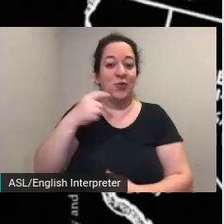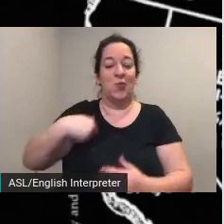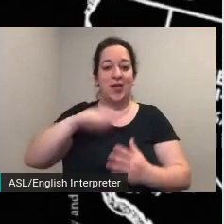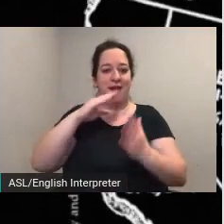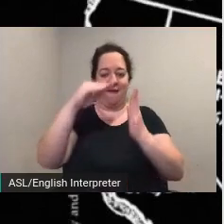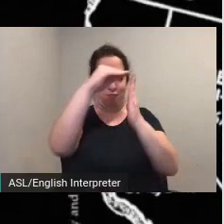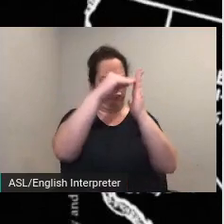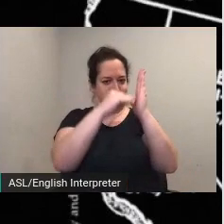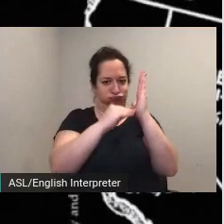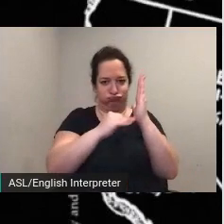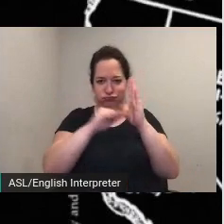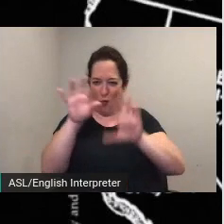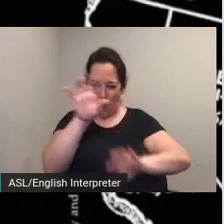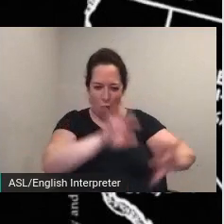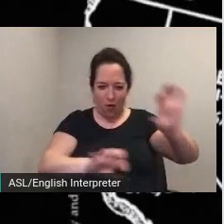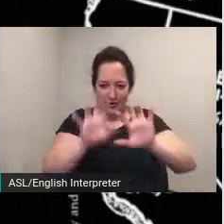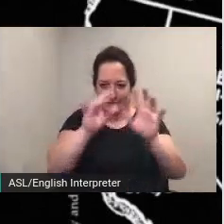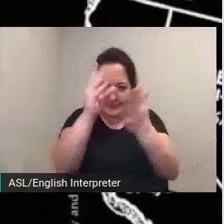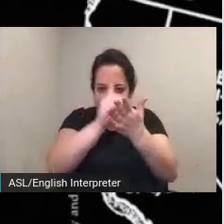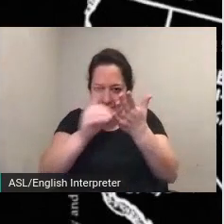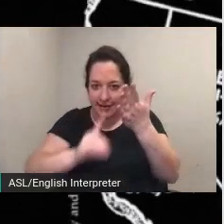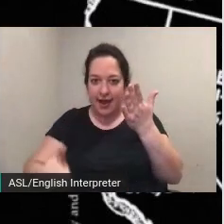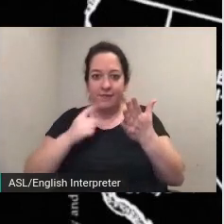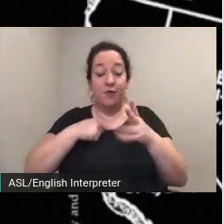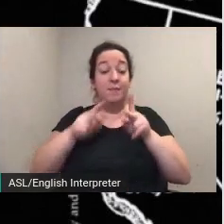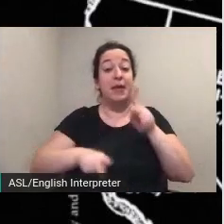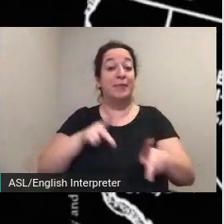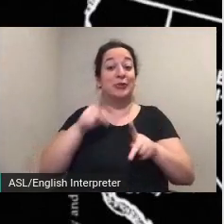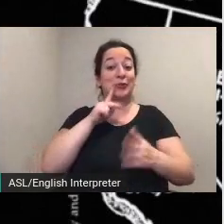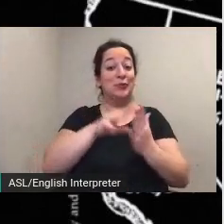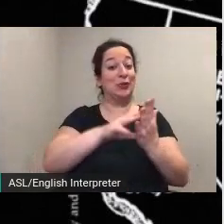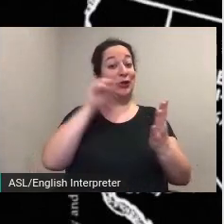way for people to learn and explore and as a jumping off point for their own